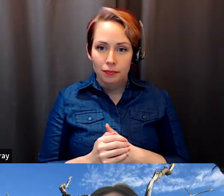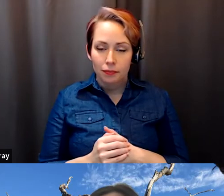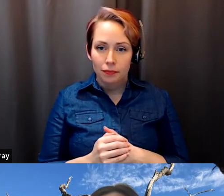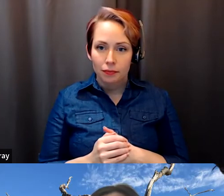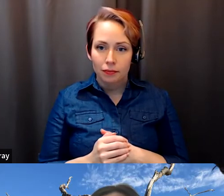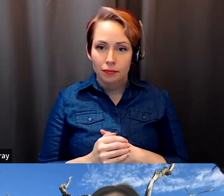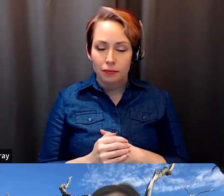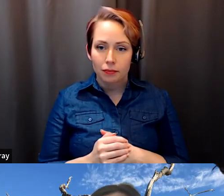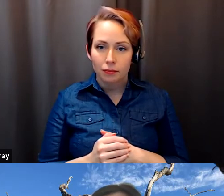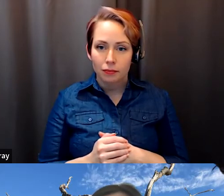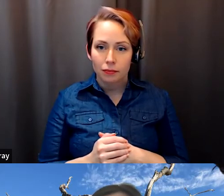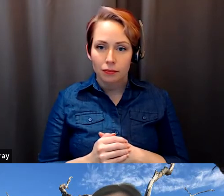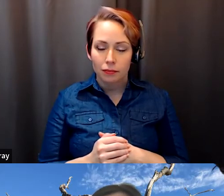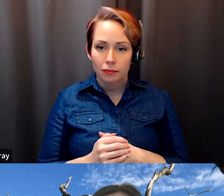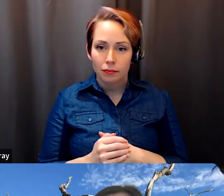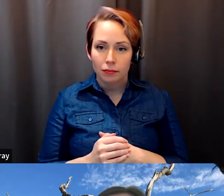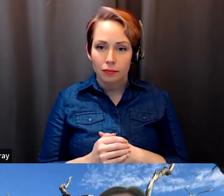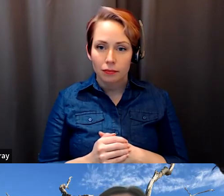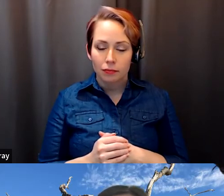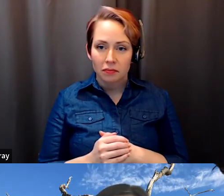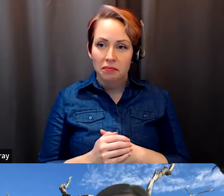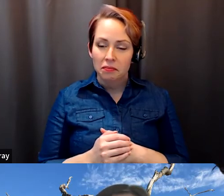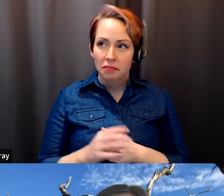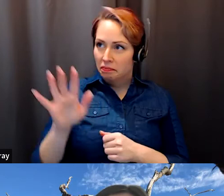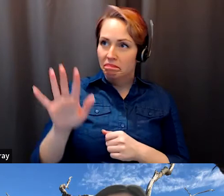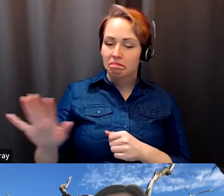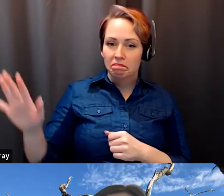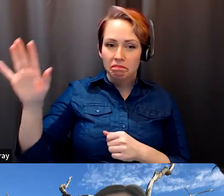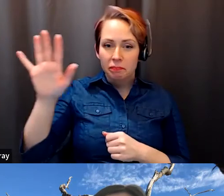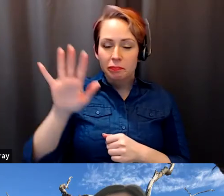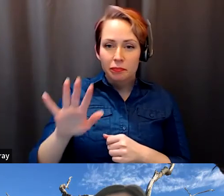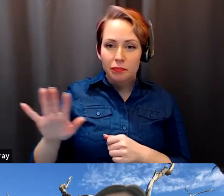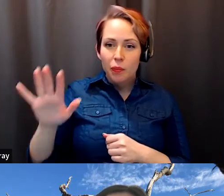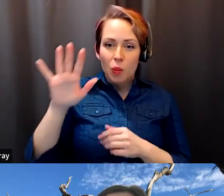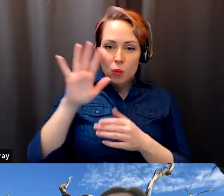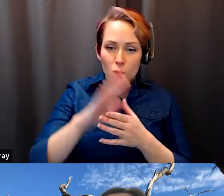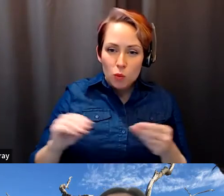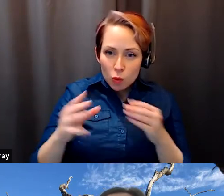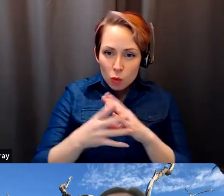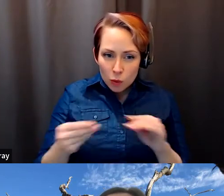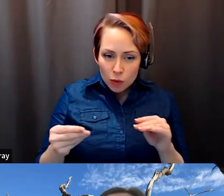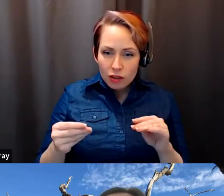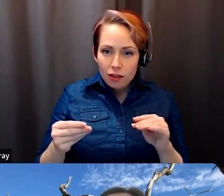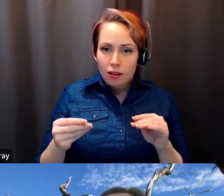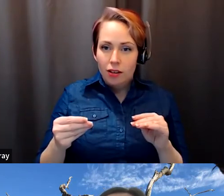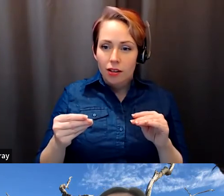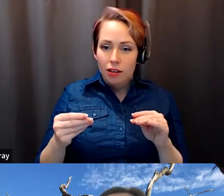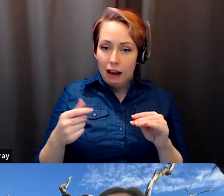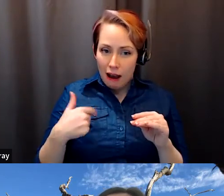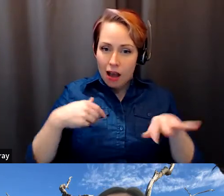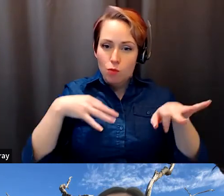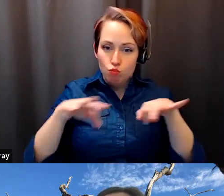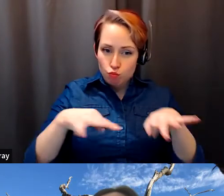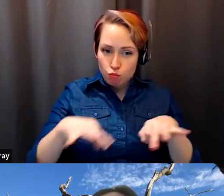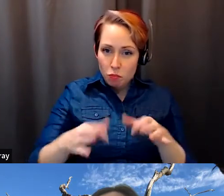Salvador Santino Regilme: Parts of the of the empire, so in that case the story that the causal story that I tell in the book is not only about.